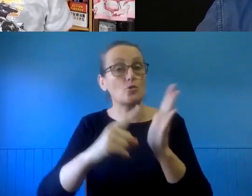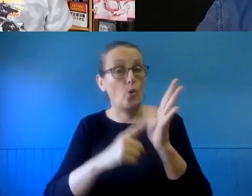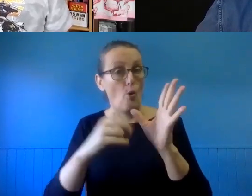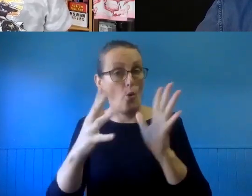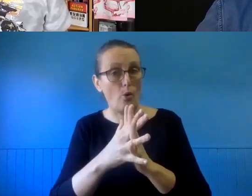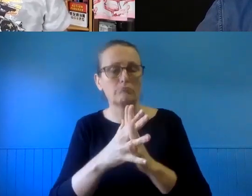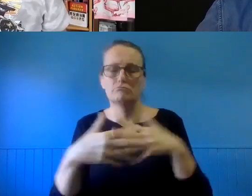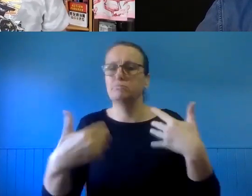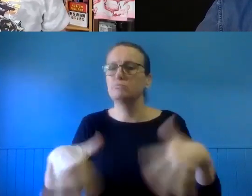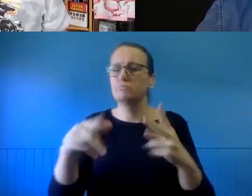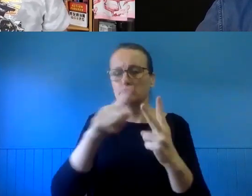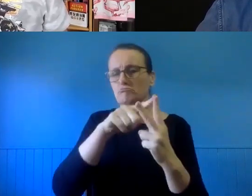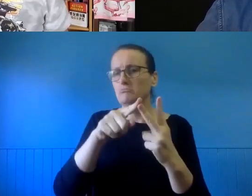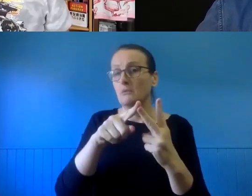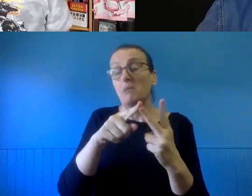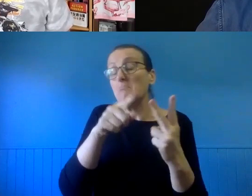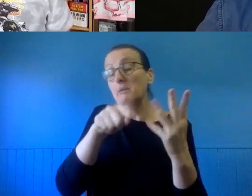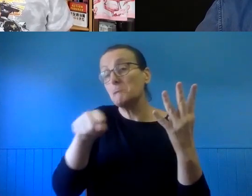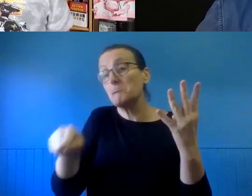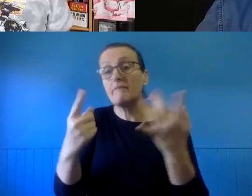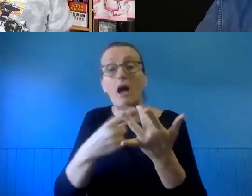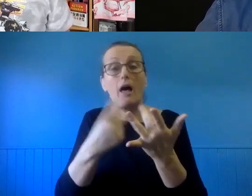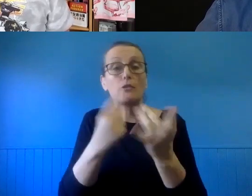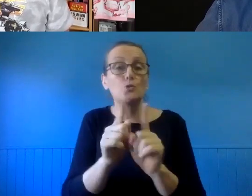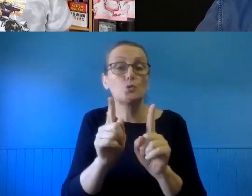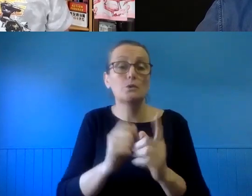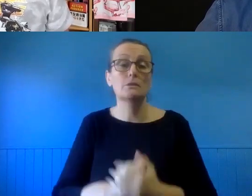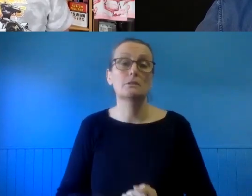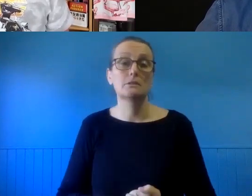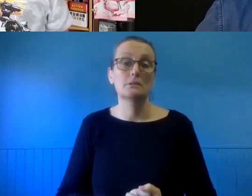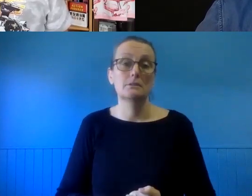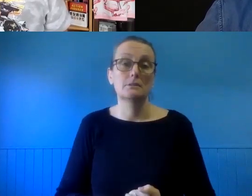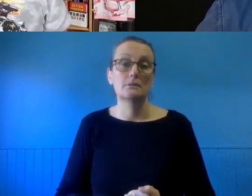number of other places you might go for information. What use to be the